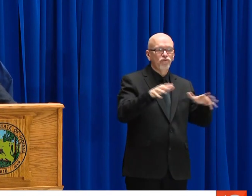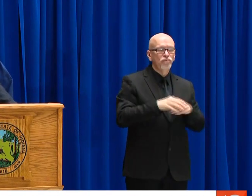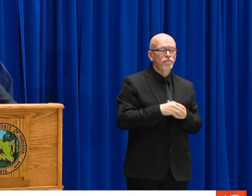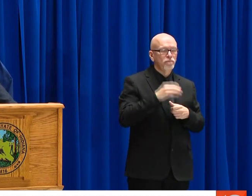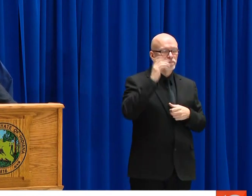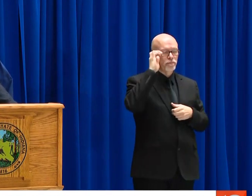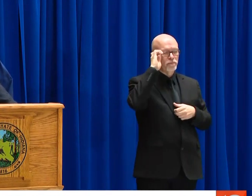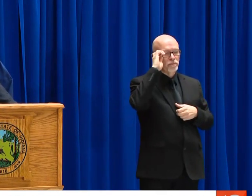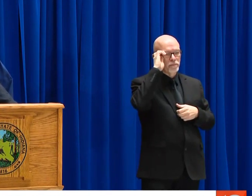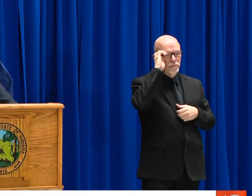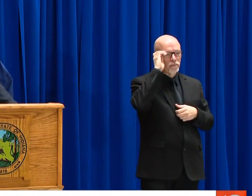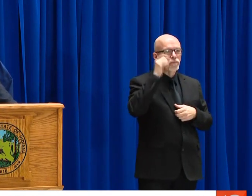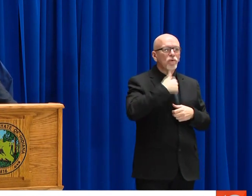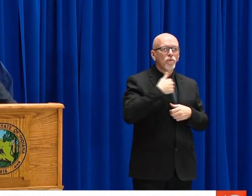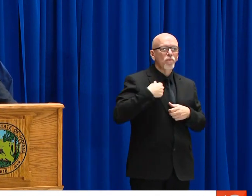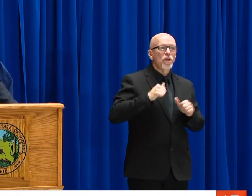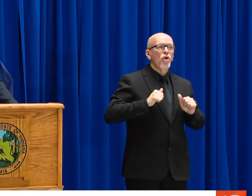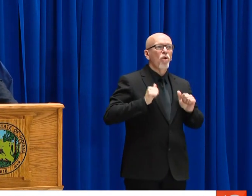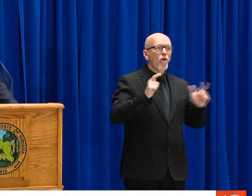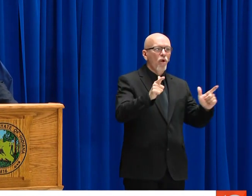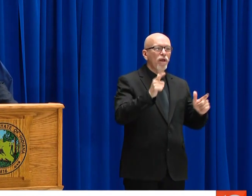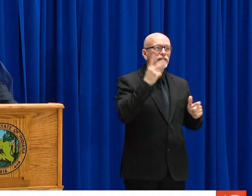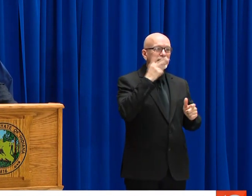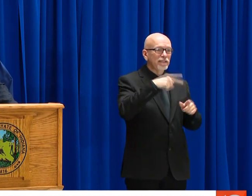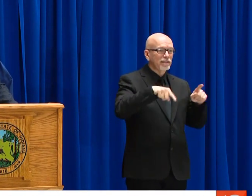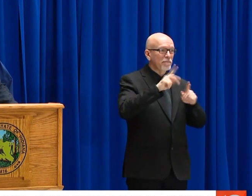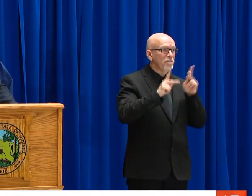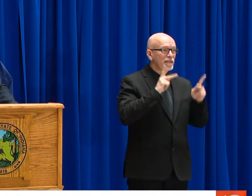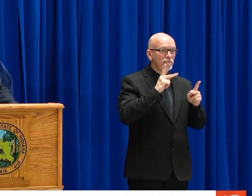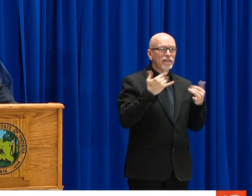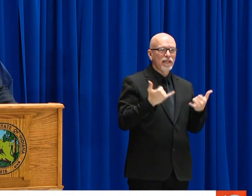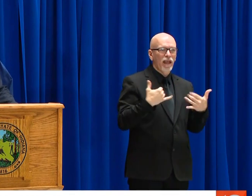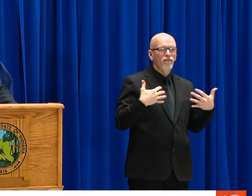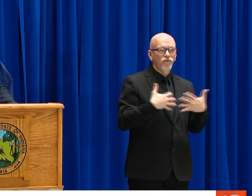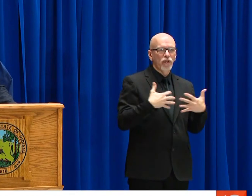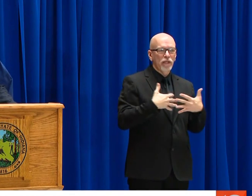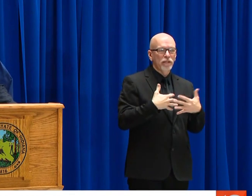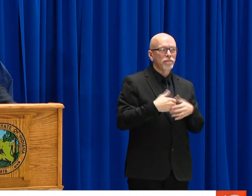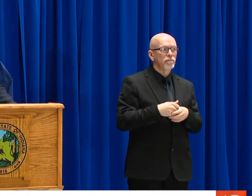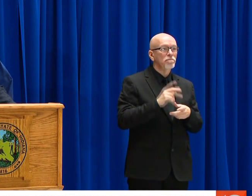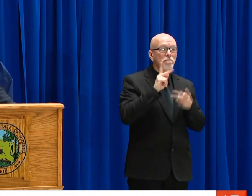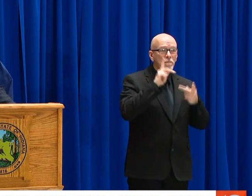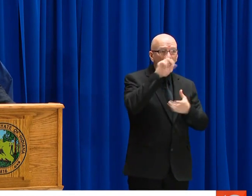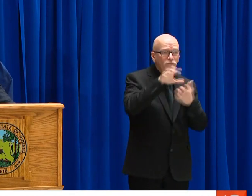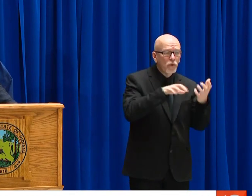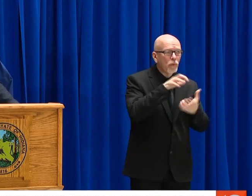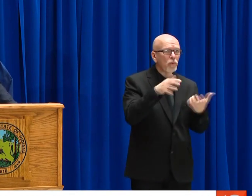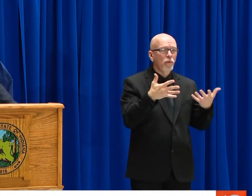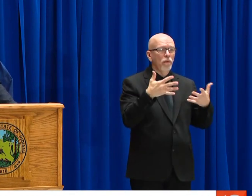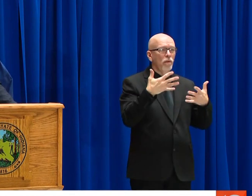PROSECUTORS IN THE STATE OF INDIANA, IN WRITTEN FORM.